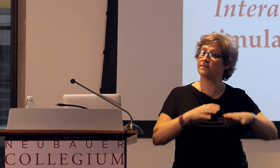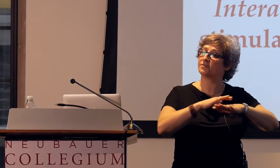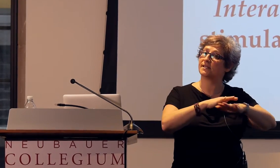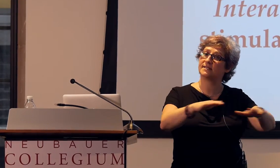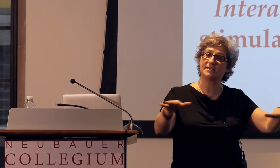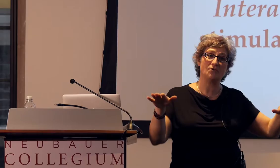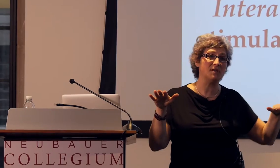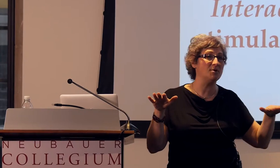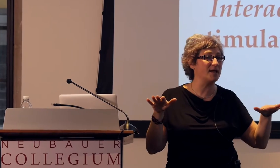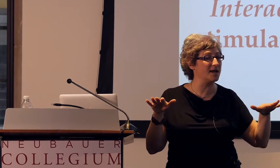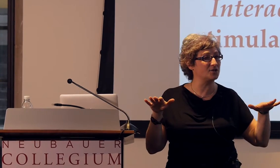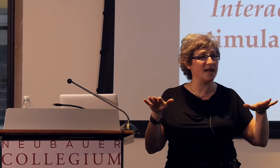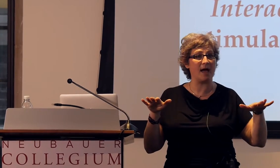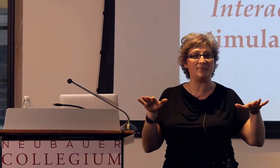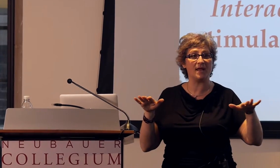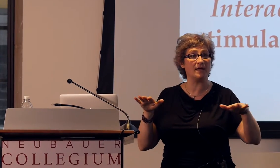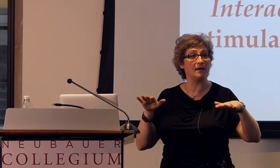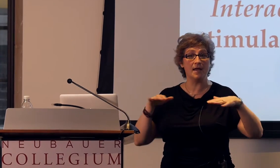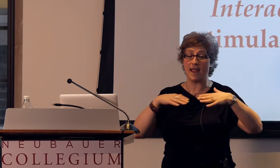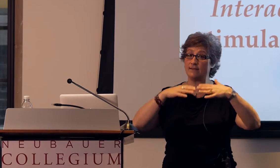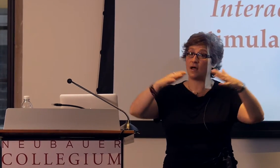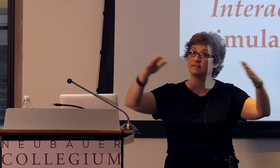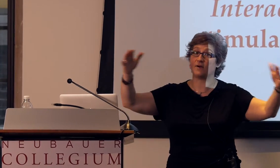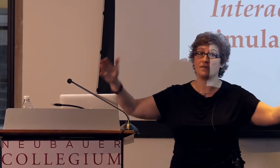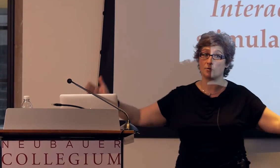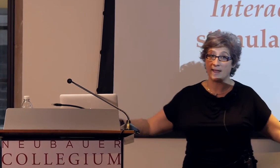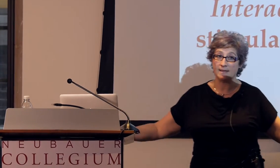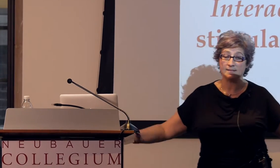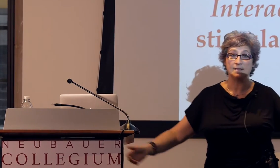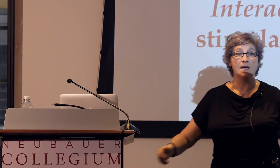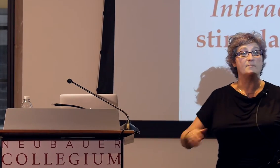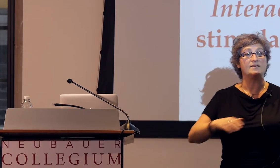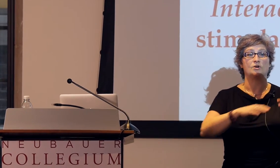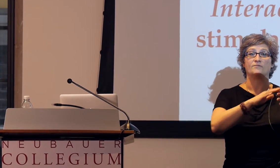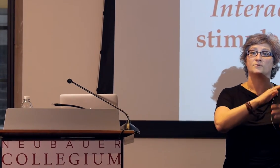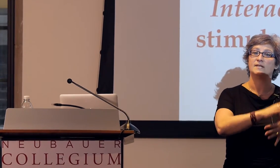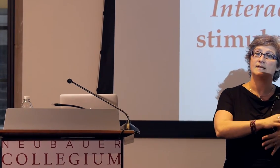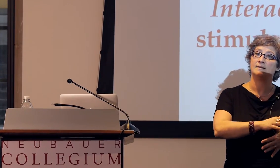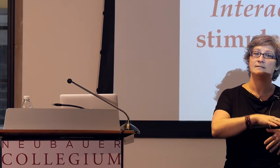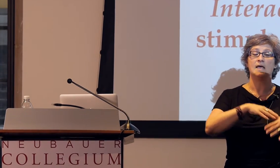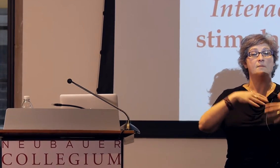There's successful communication happening in lots of other ways, based on routines,